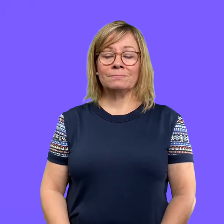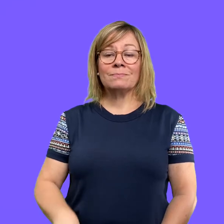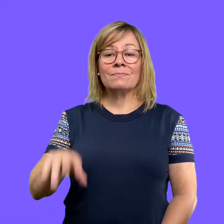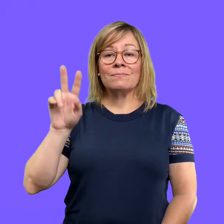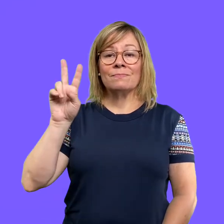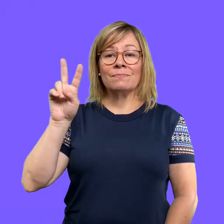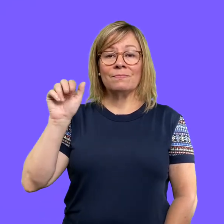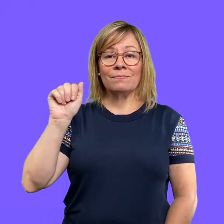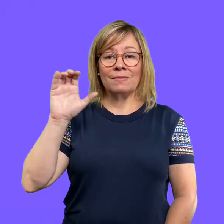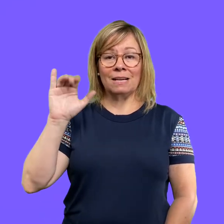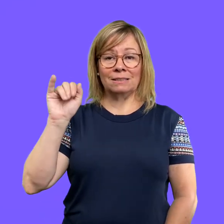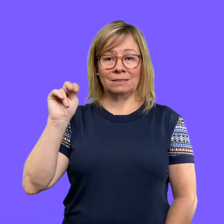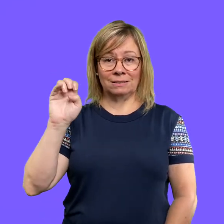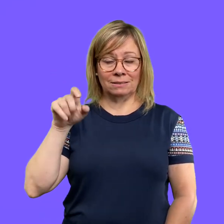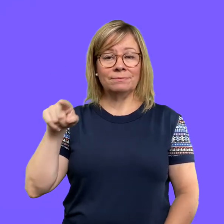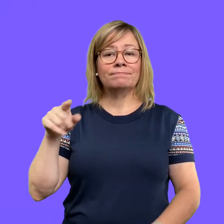Vaccine.